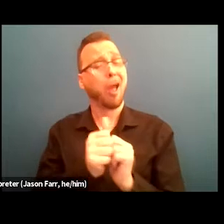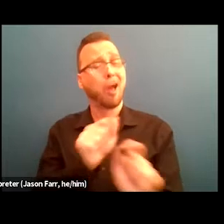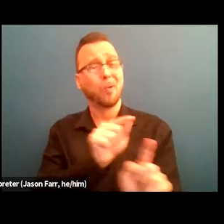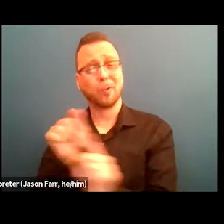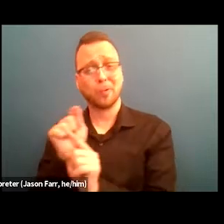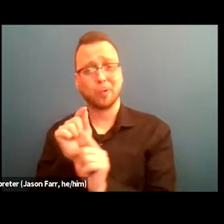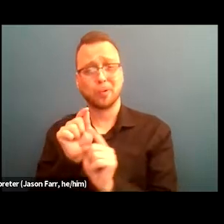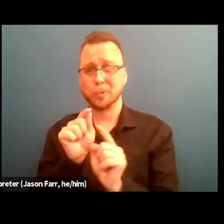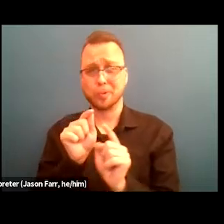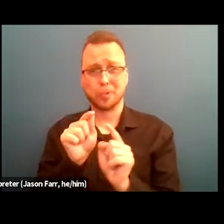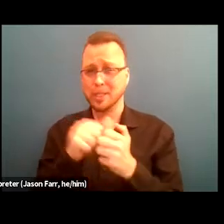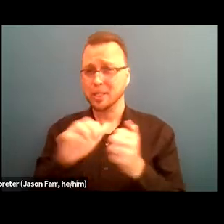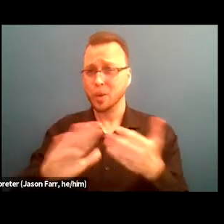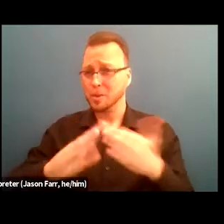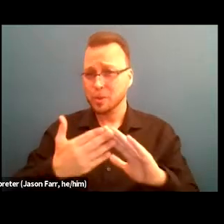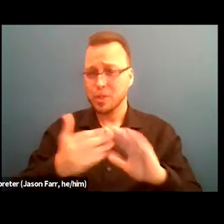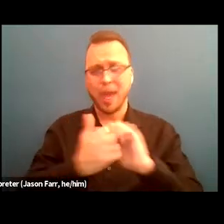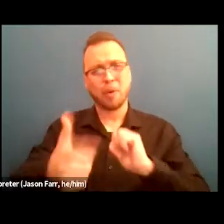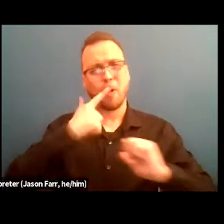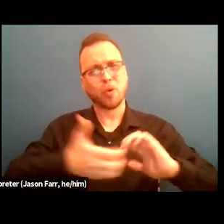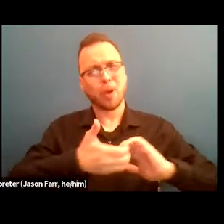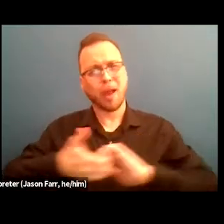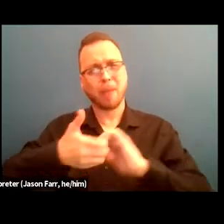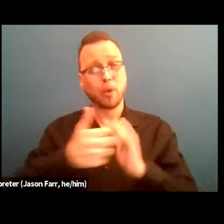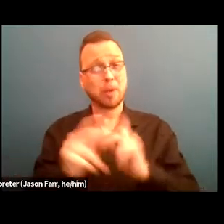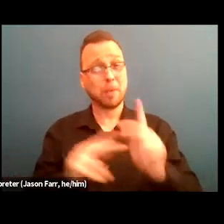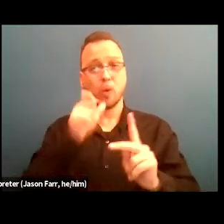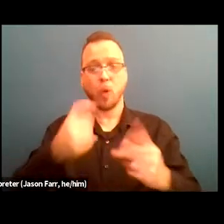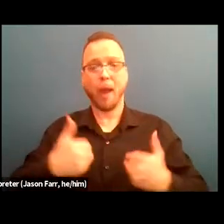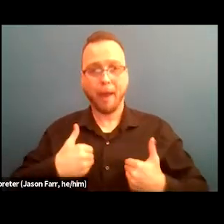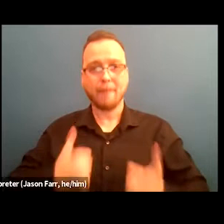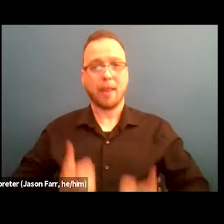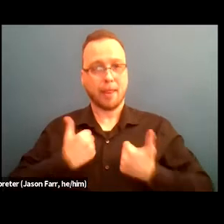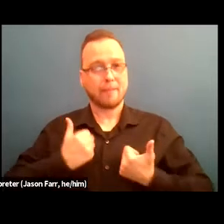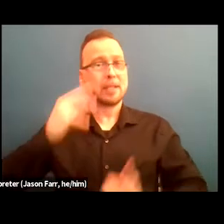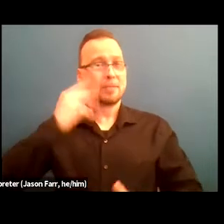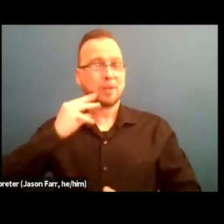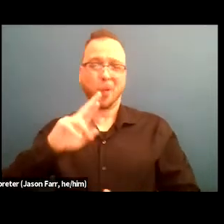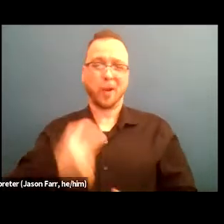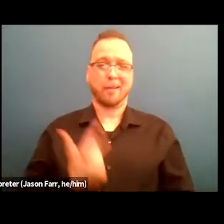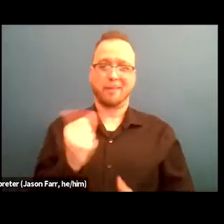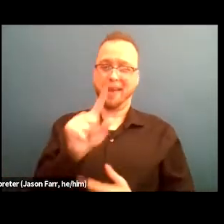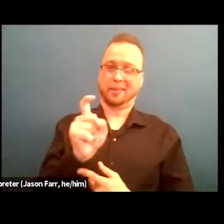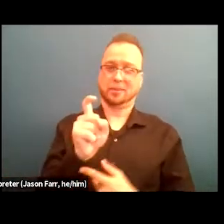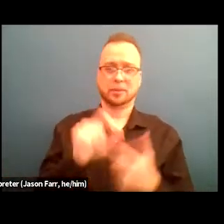or how you all in your communities are collaborating with people with lived experience or lived X right of homelessness, whether it's substance misuse